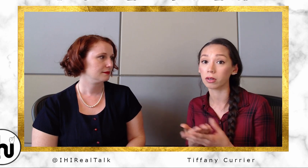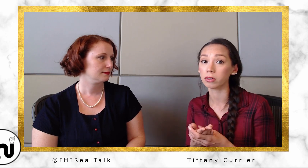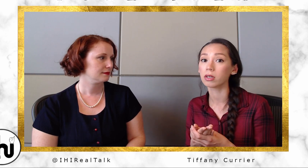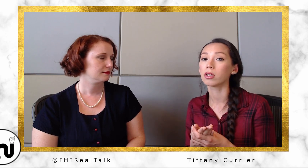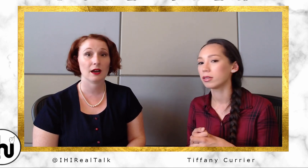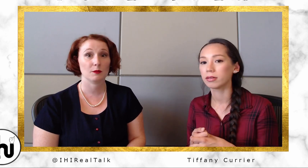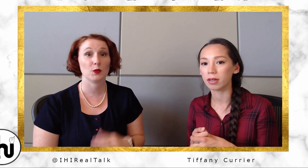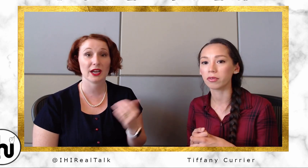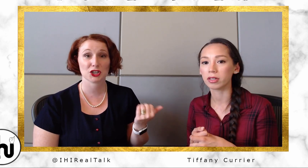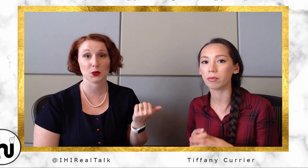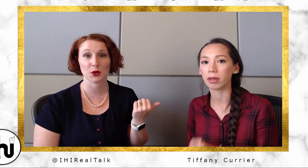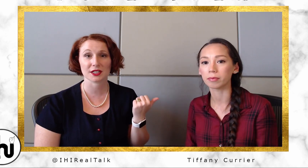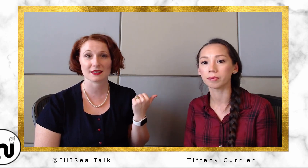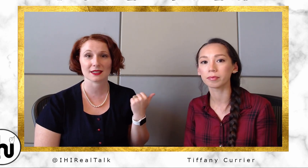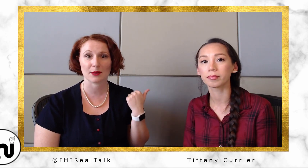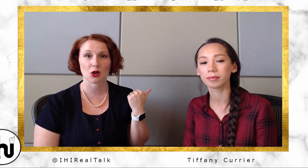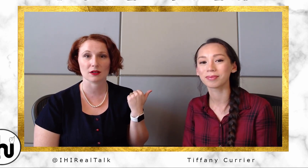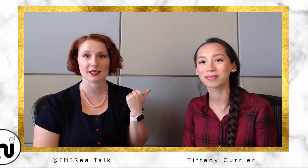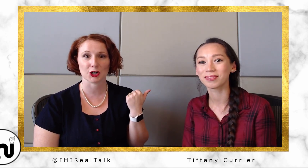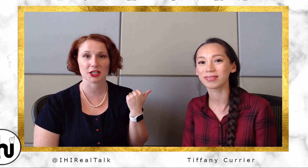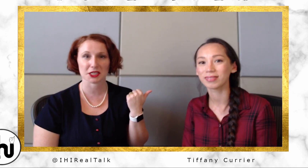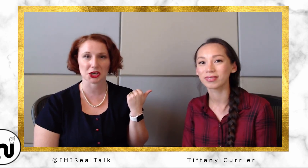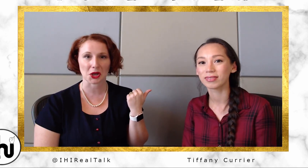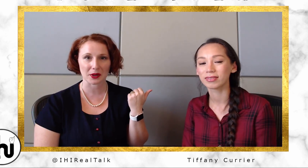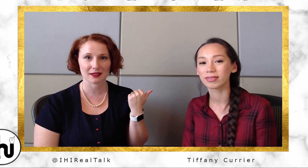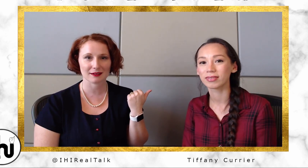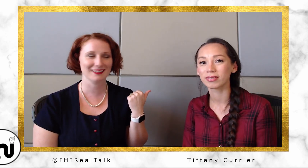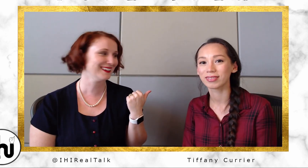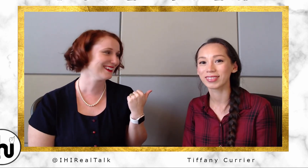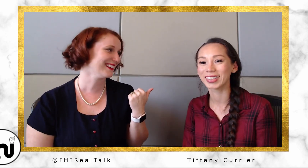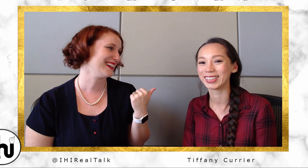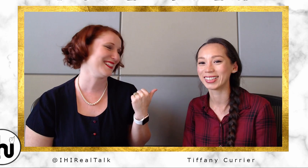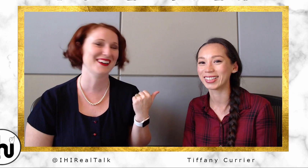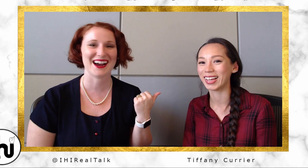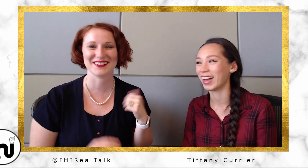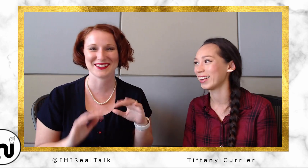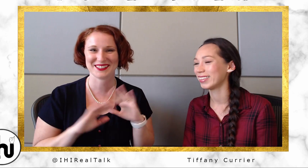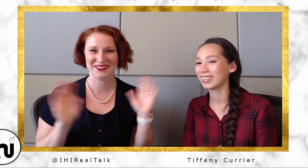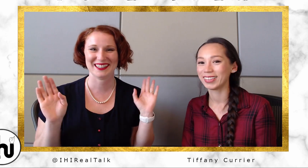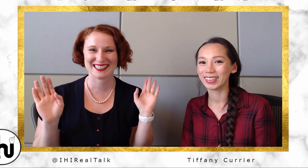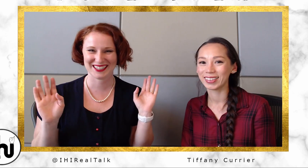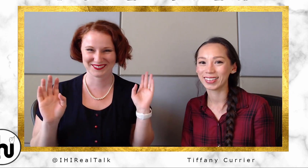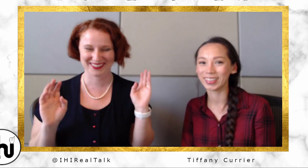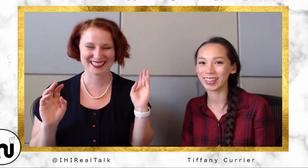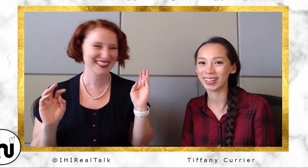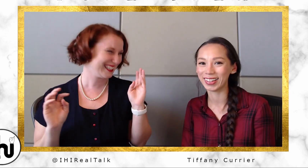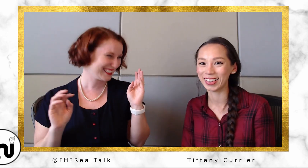Desirée: We actually worked at the same call center and didn't know it. cuz our hours were totally different!